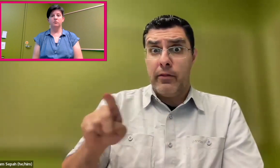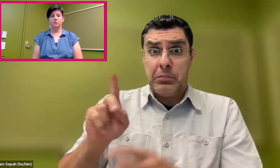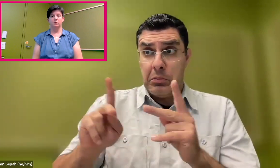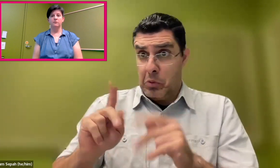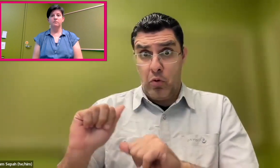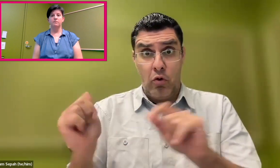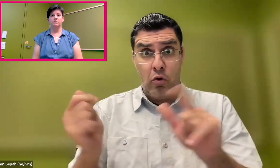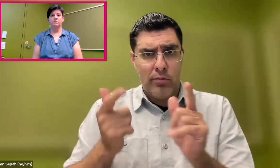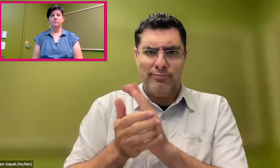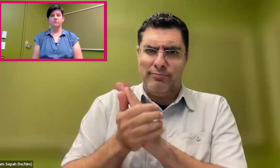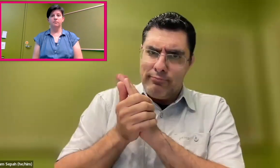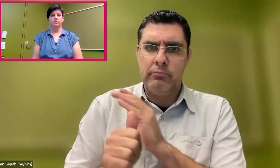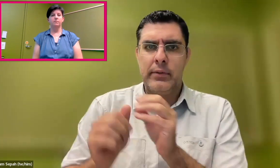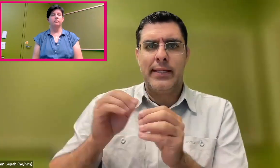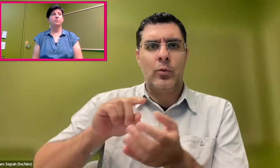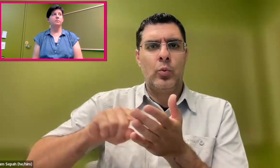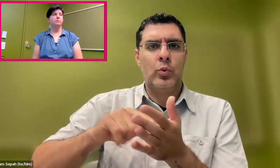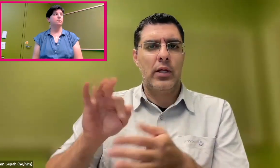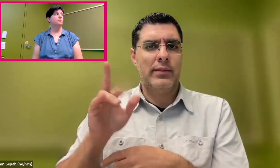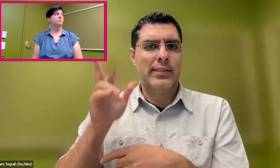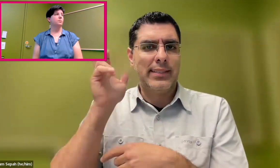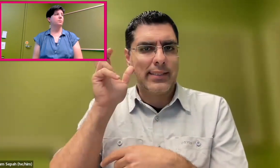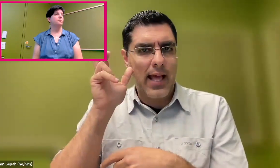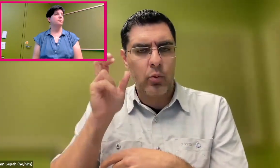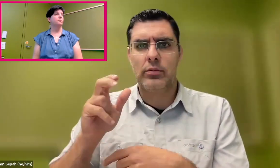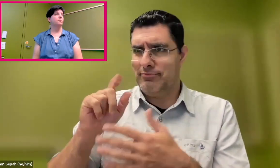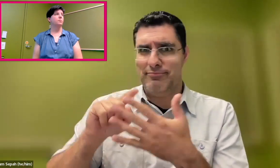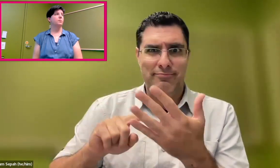I've worked with other higher-educational institutions